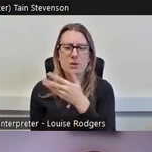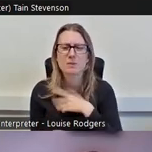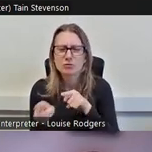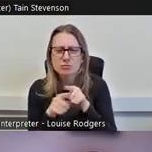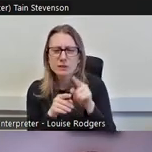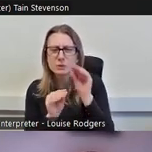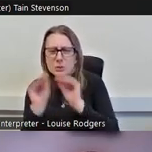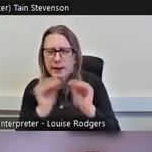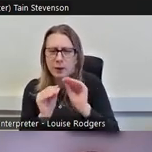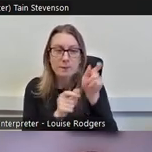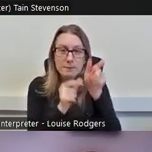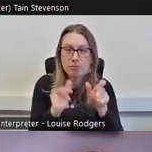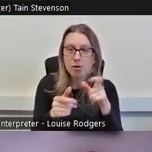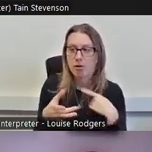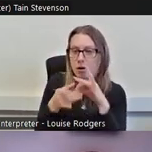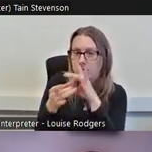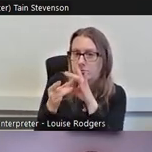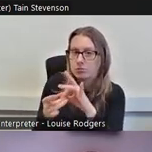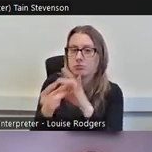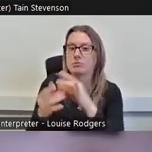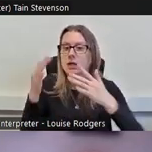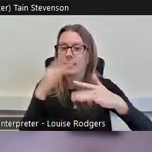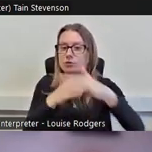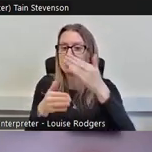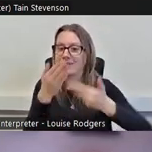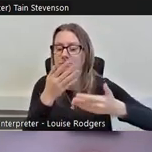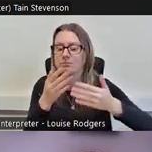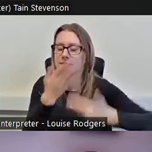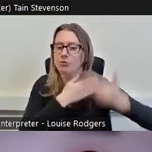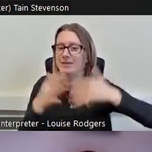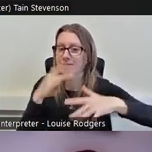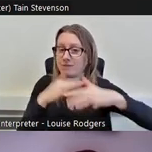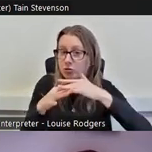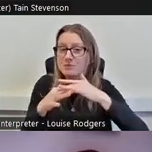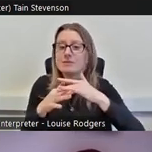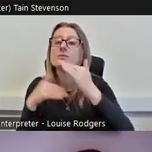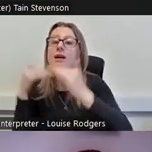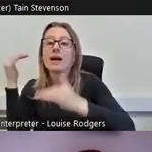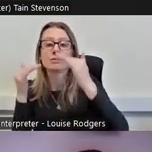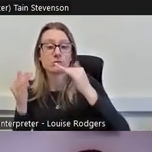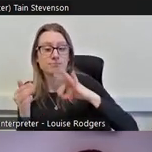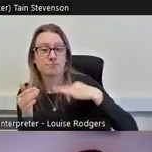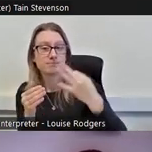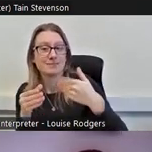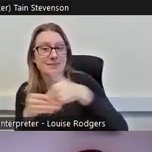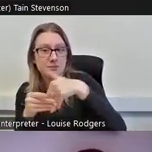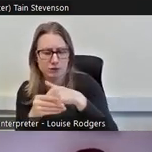engagement with the historic environment and adult volunteer participation, so we use data from 2019